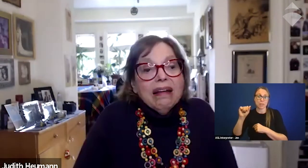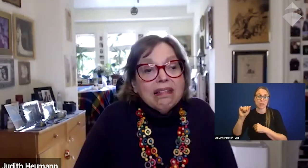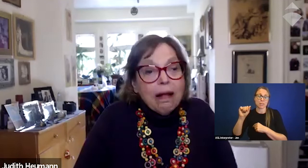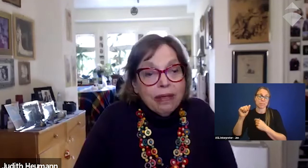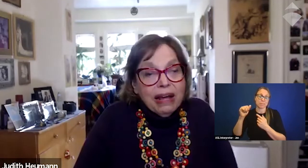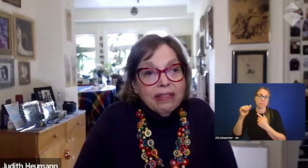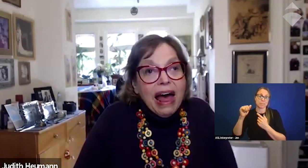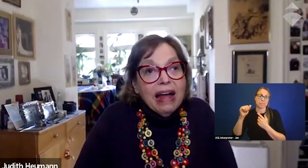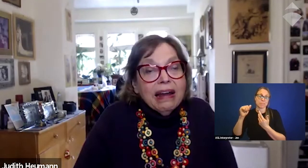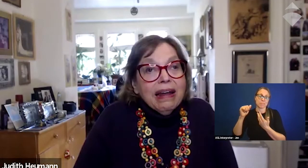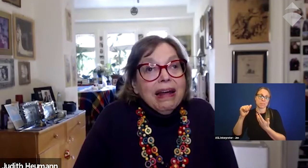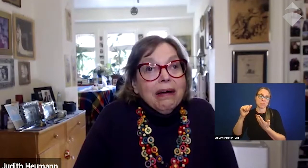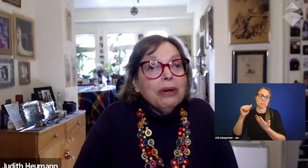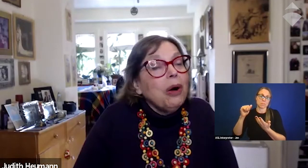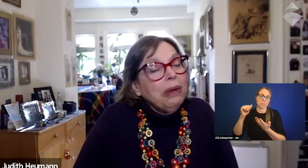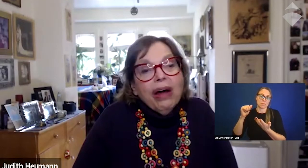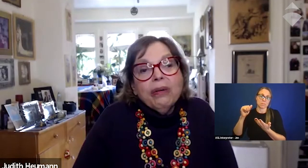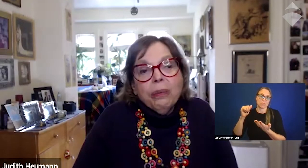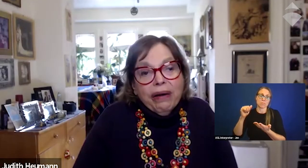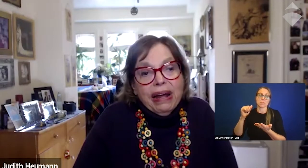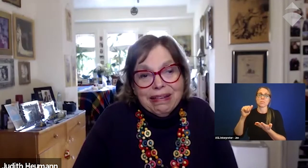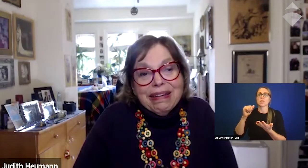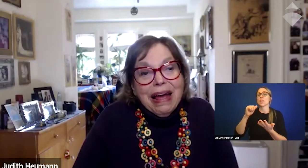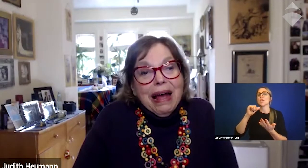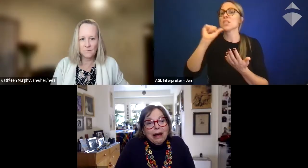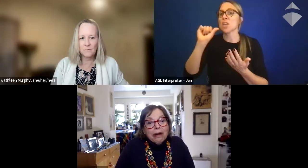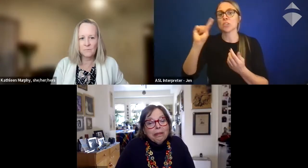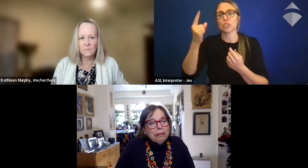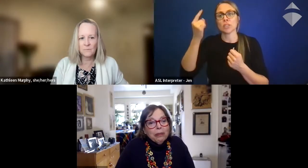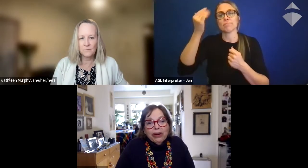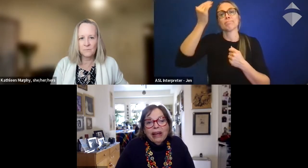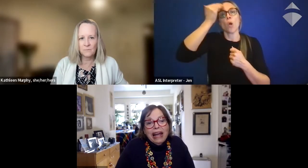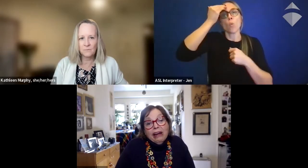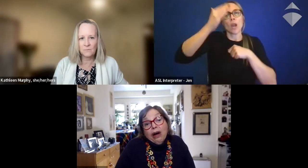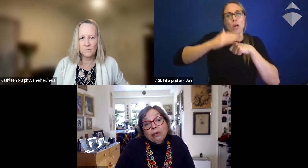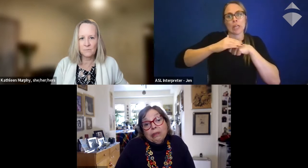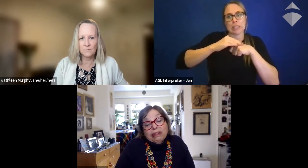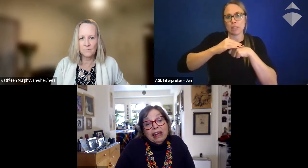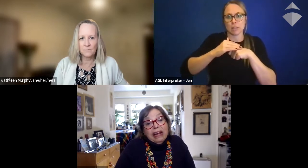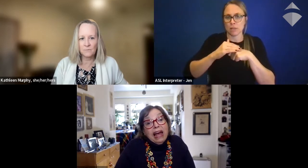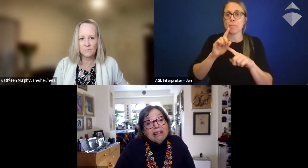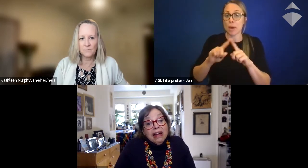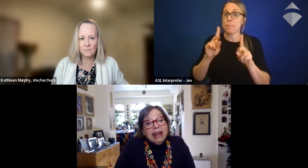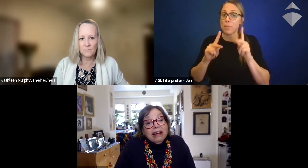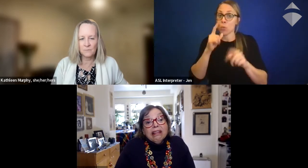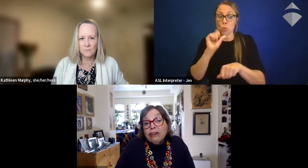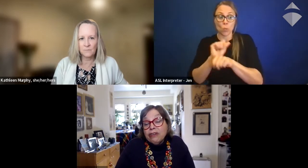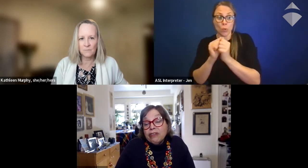is something that will go beyond awareness, but people working at AIR will be seen as leaders